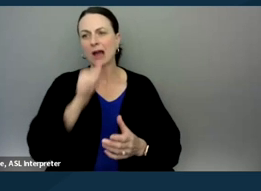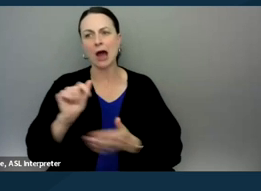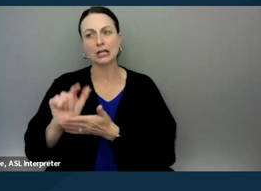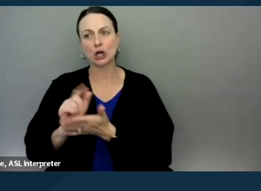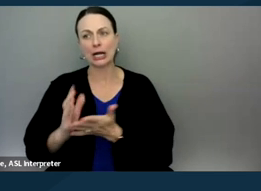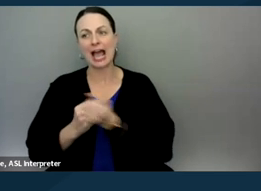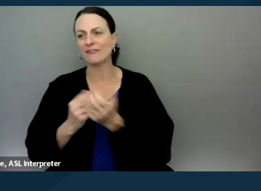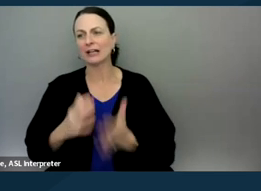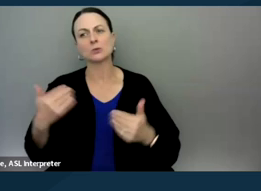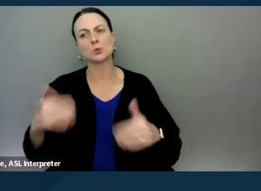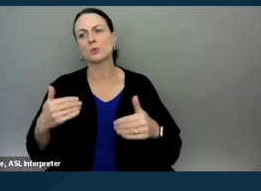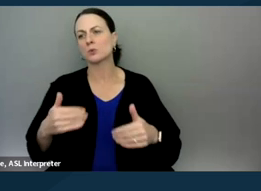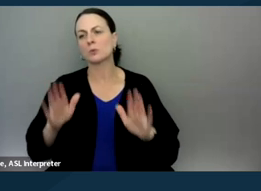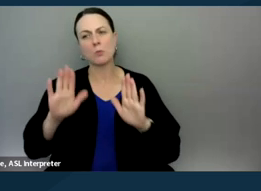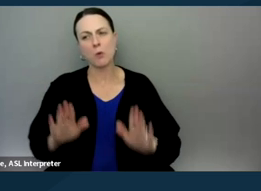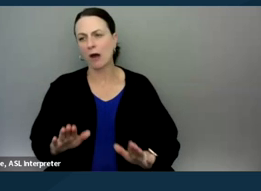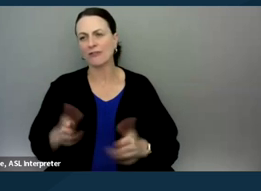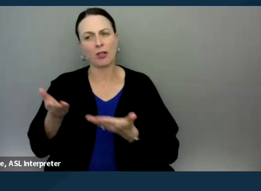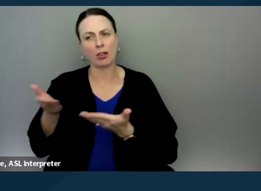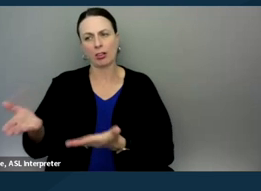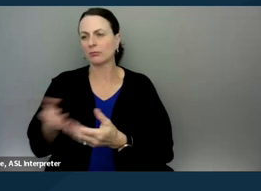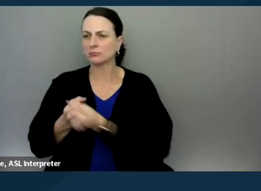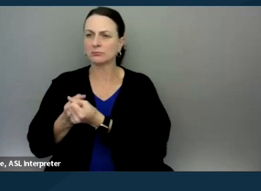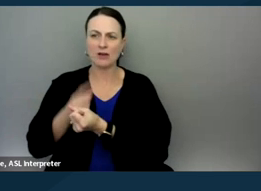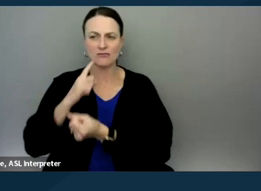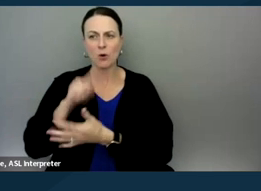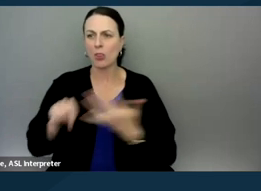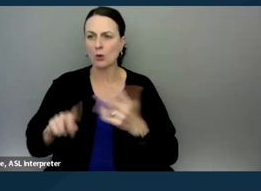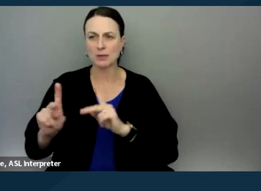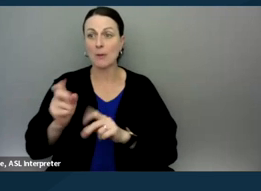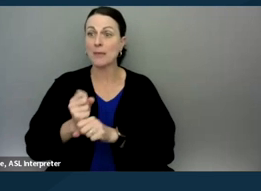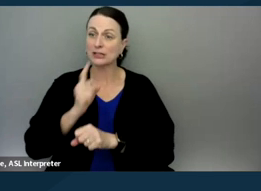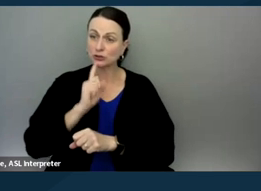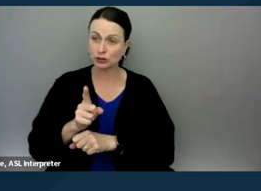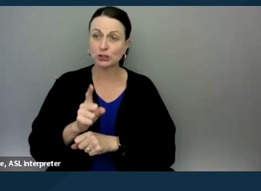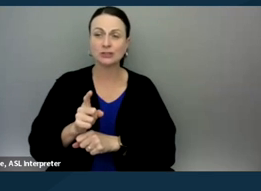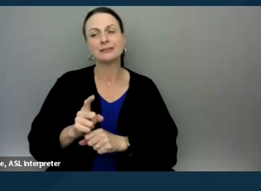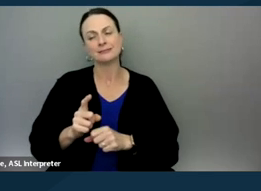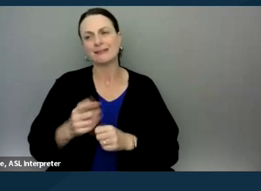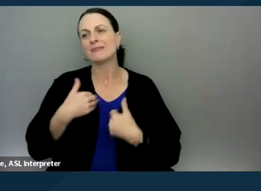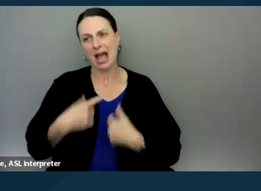just tremendous presences for those folks to ensure that they just at least have someone there